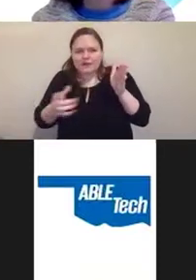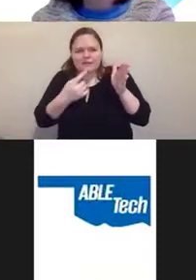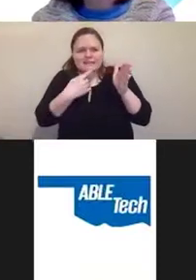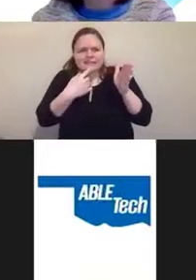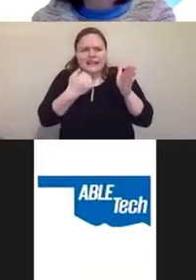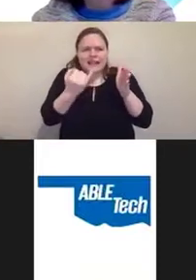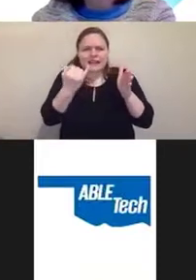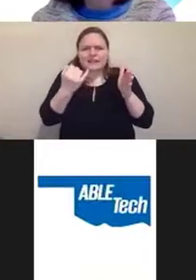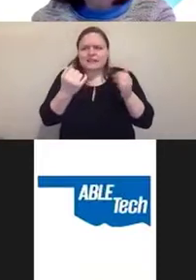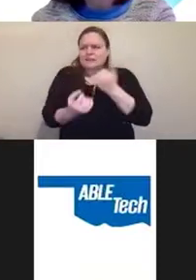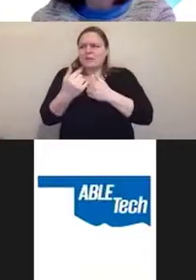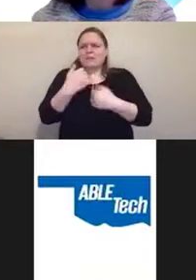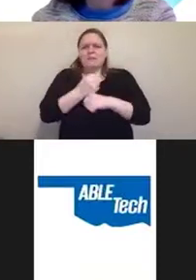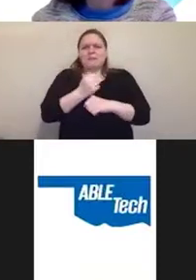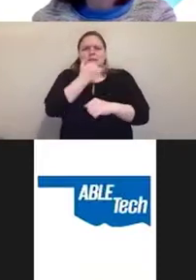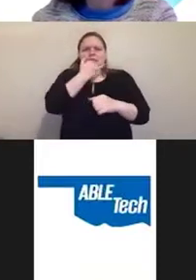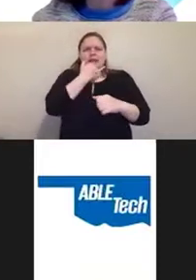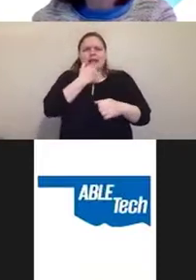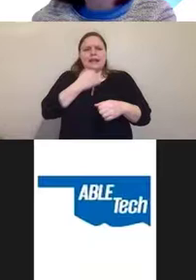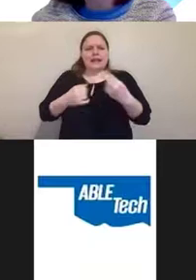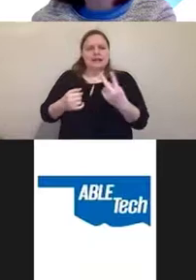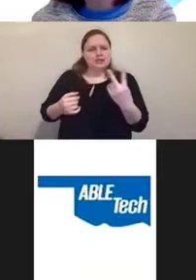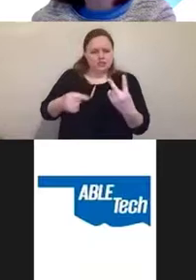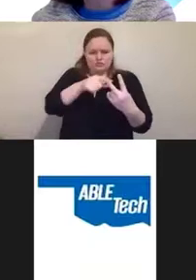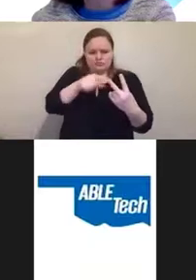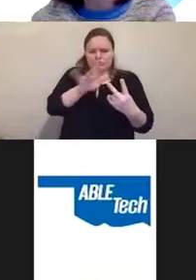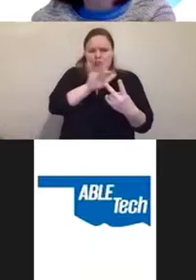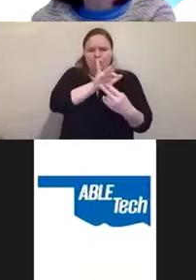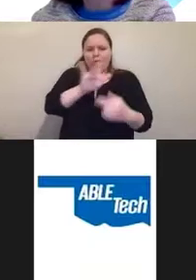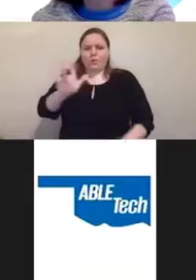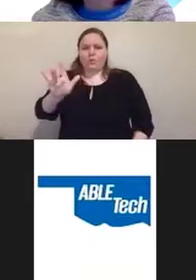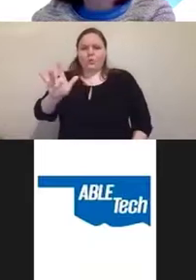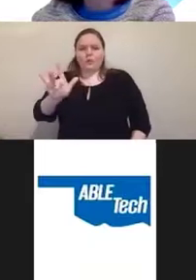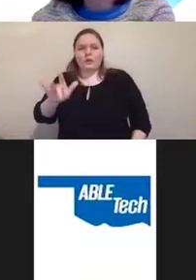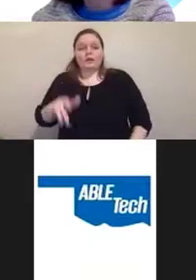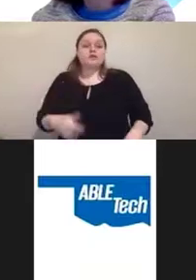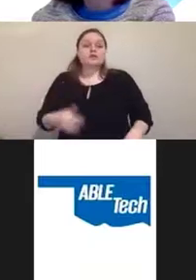deleted and you've only now got H1 and H3.